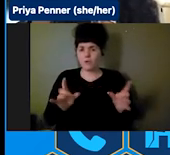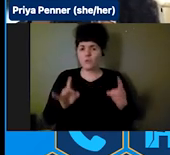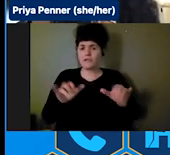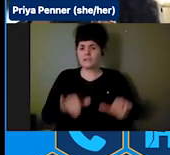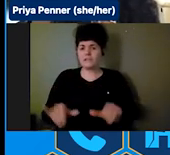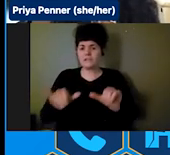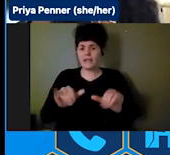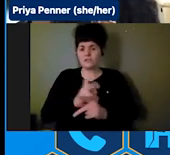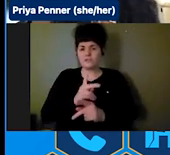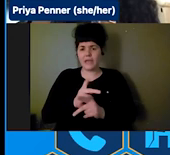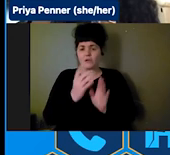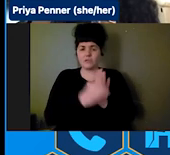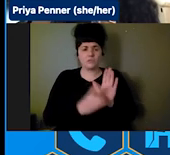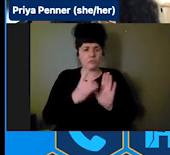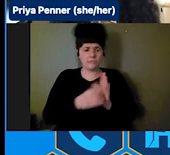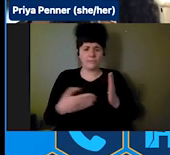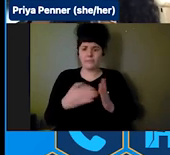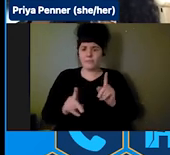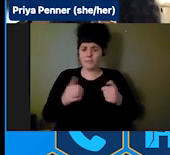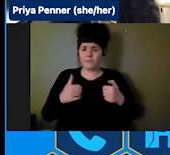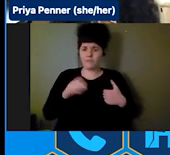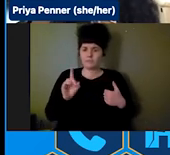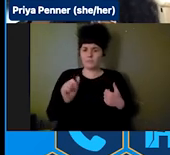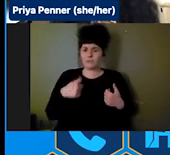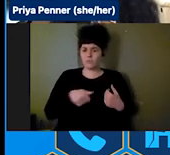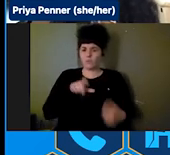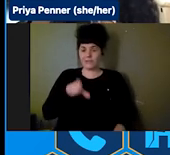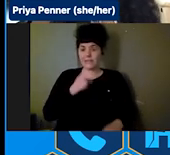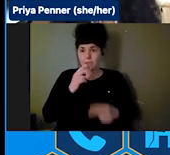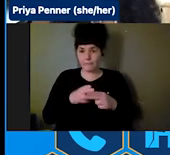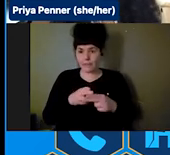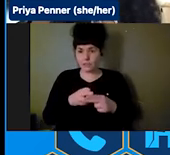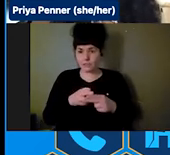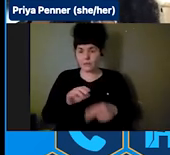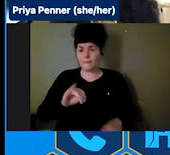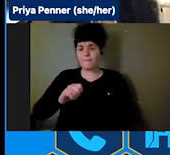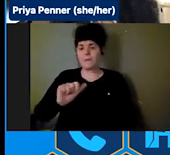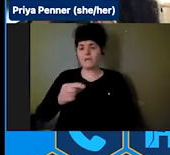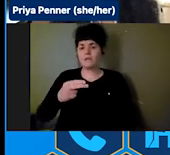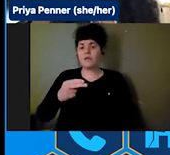with disabilities, we need to mention Michael Hixson, a